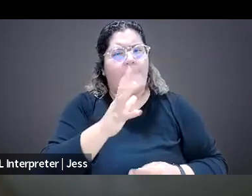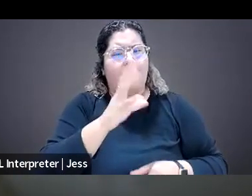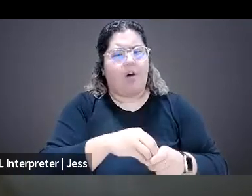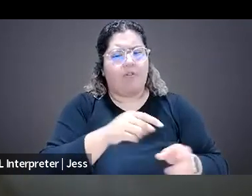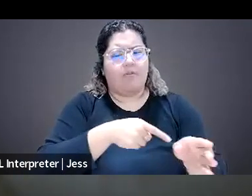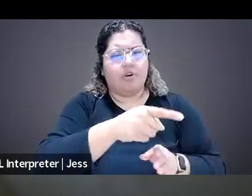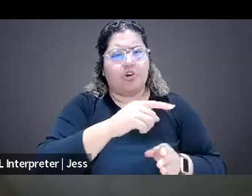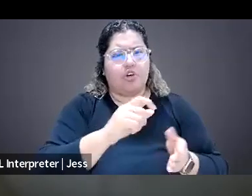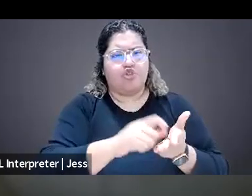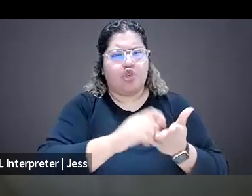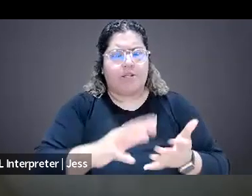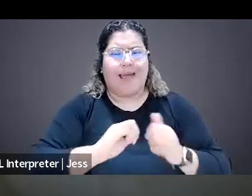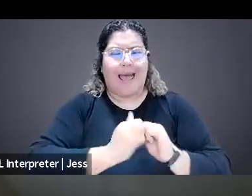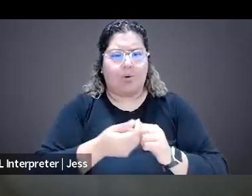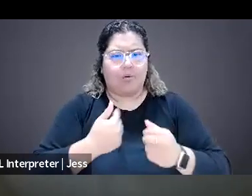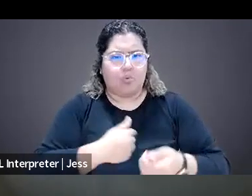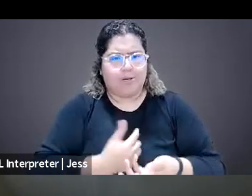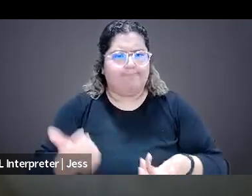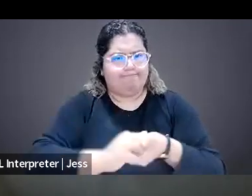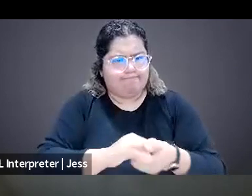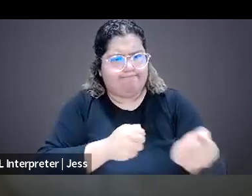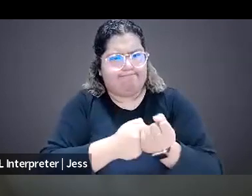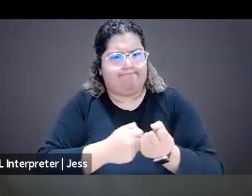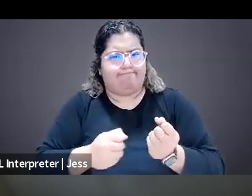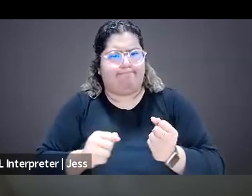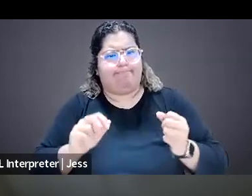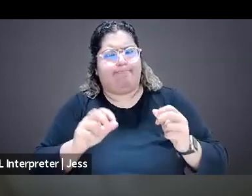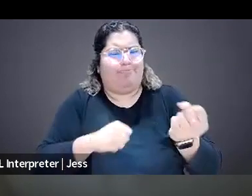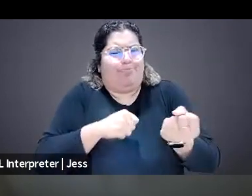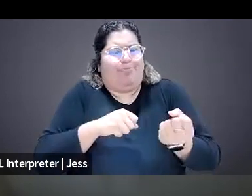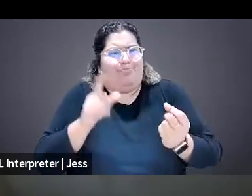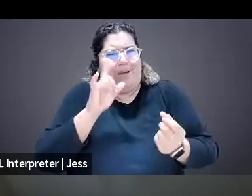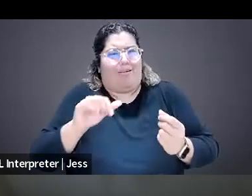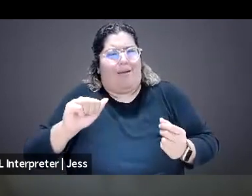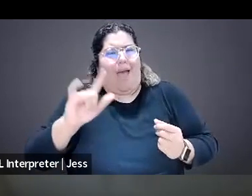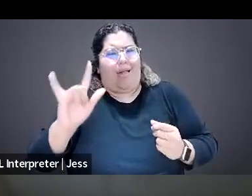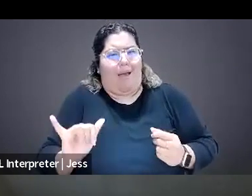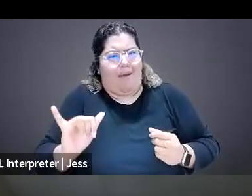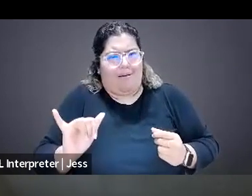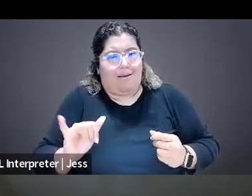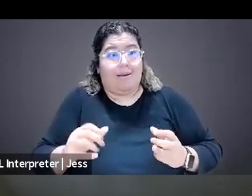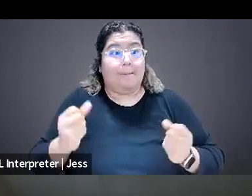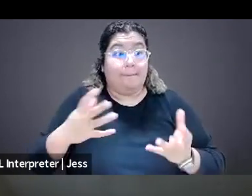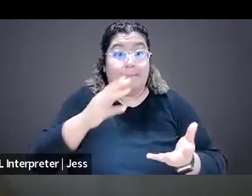And I think these are great, great questions, 'cause I think that there are many folks who are maybe tuning into this who, you know,